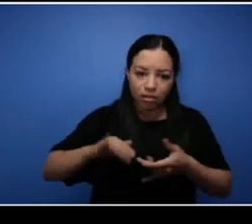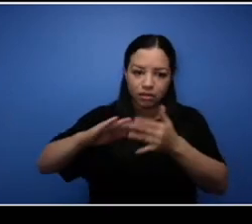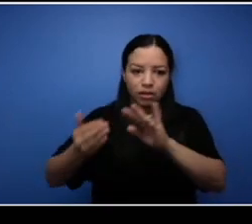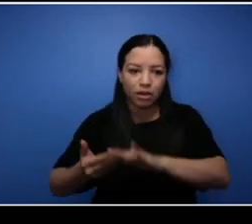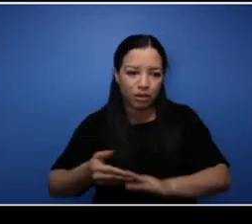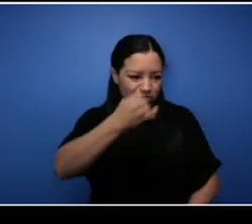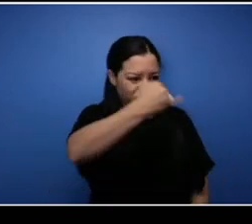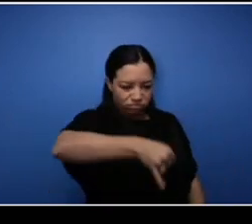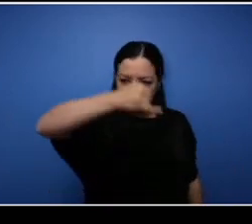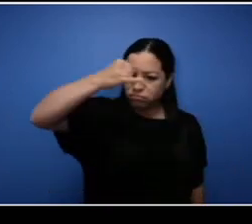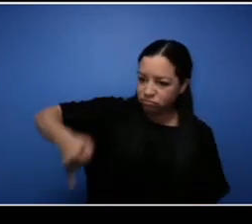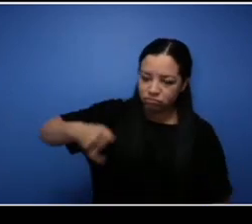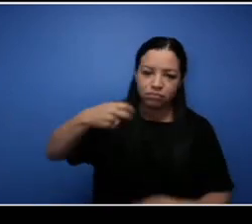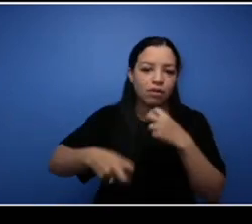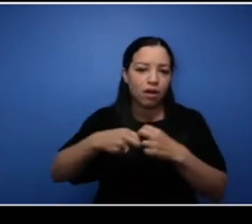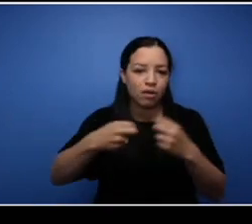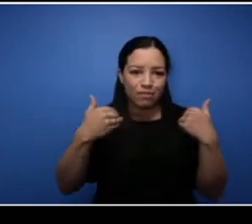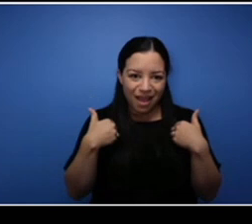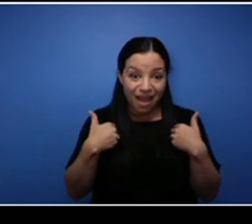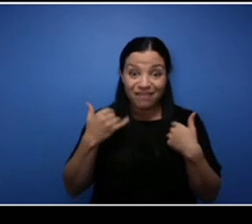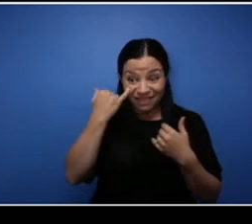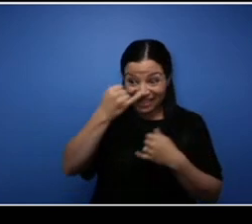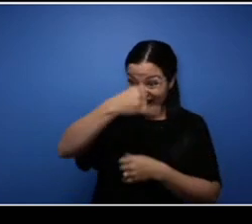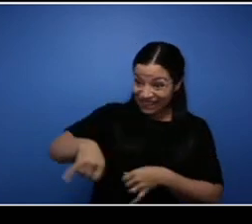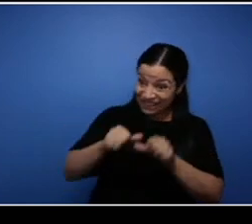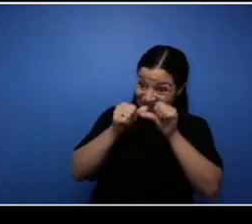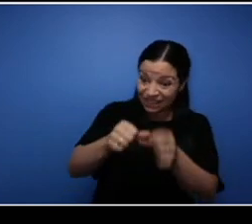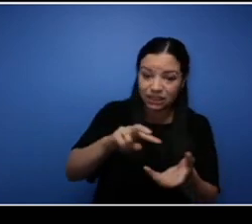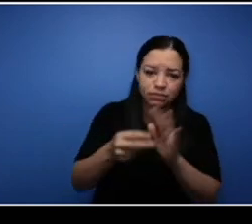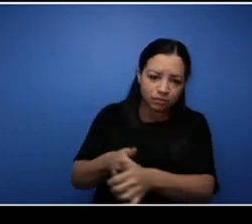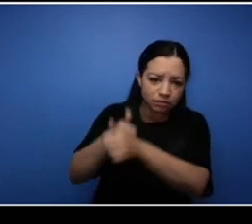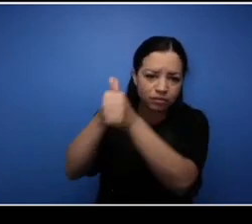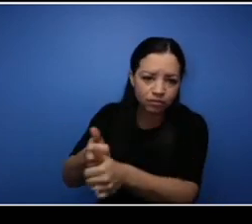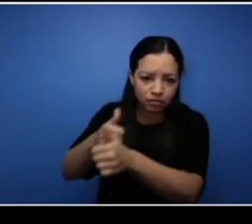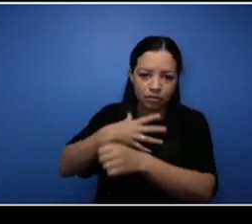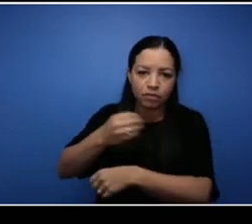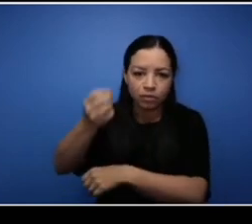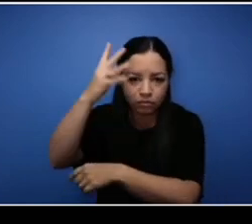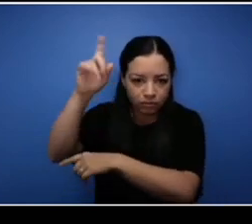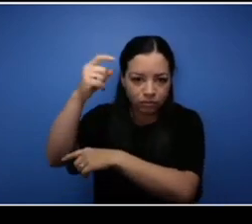our communities only further supports colonialism in my opinion and that separation means we